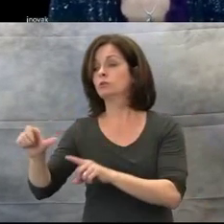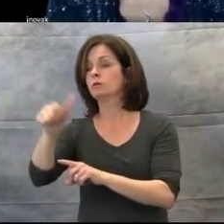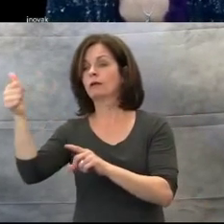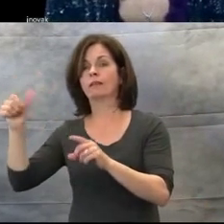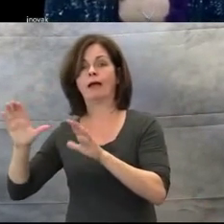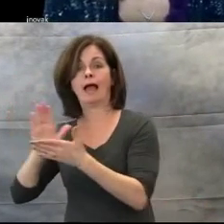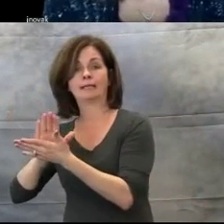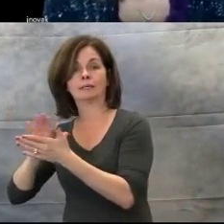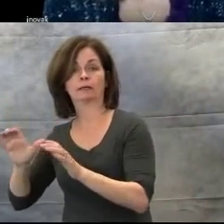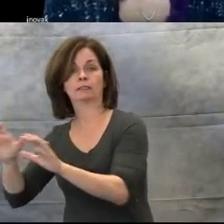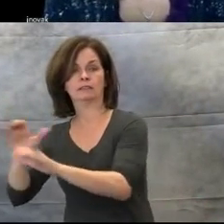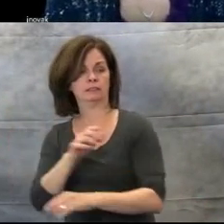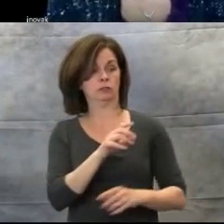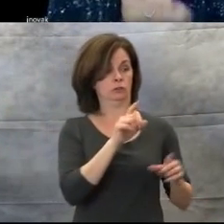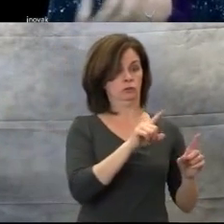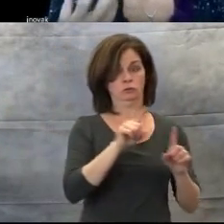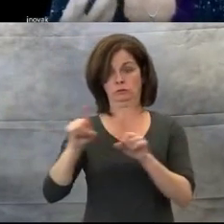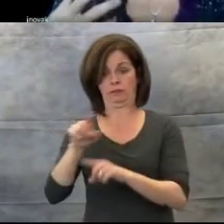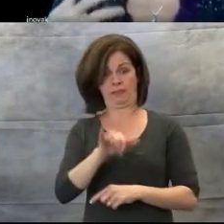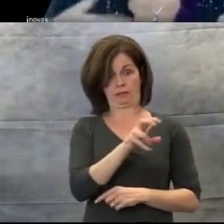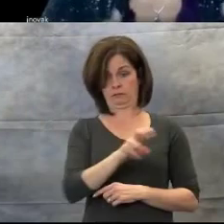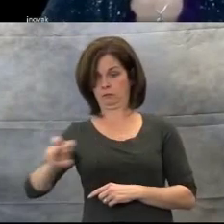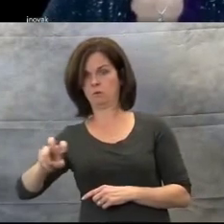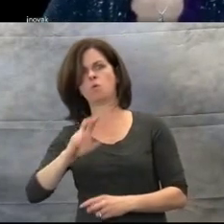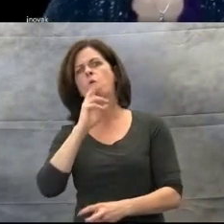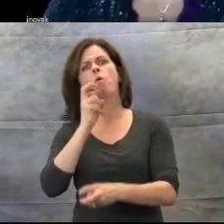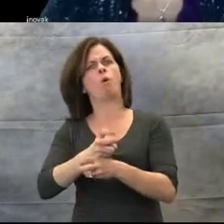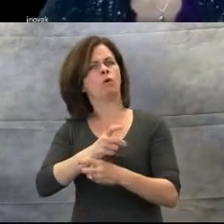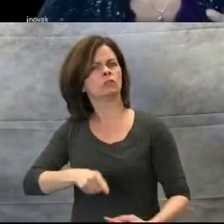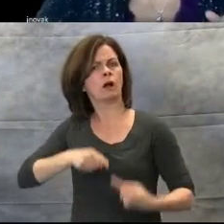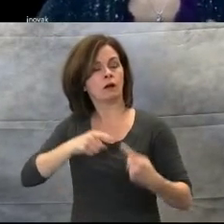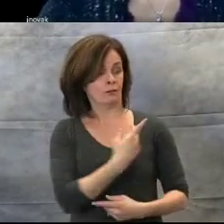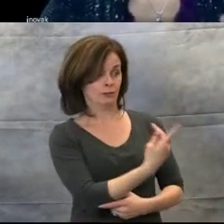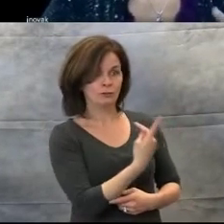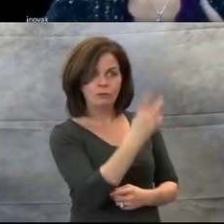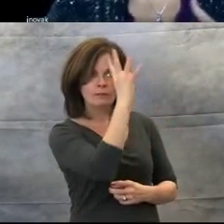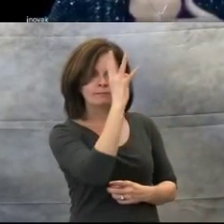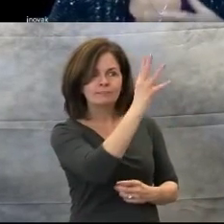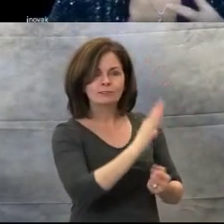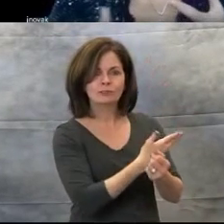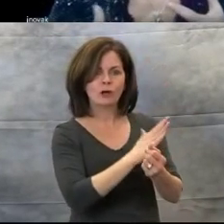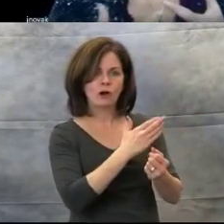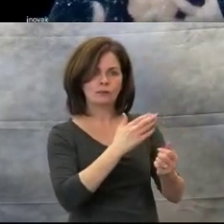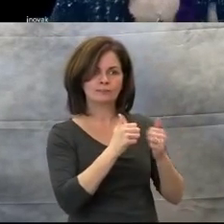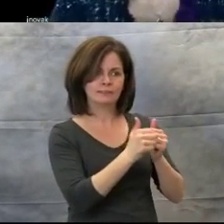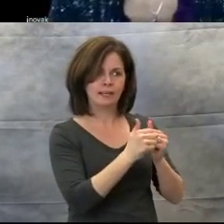this song together to help him figure out how to regulate his mood and focus